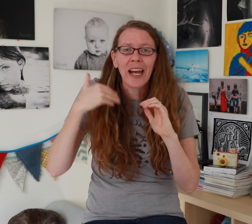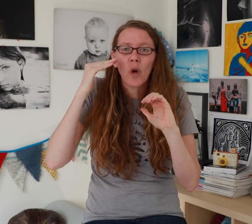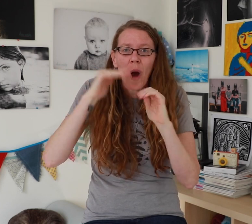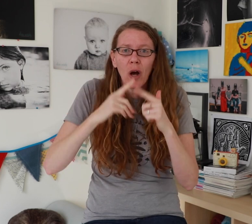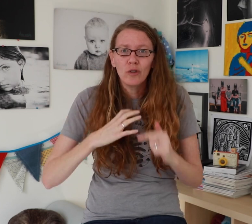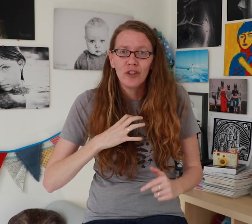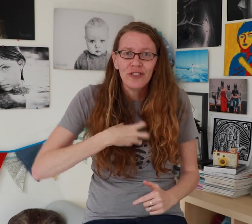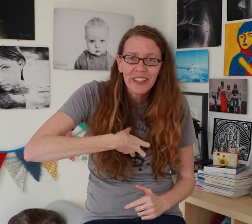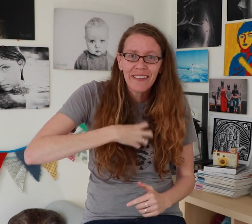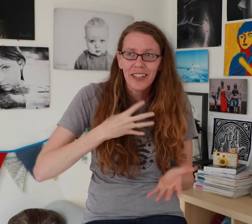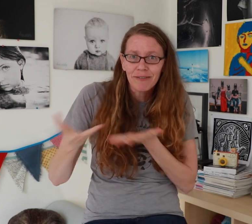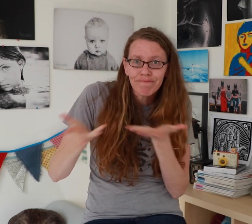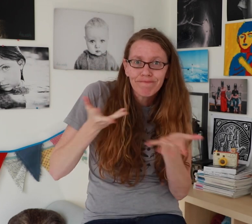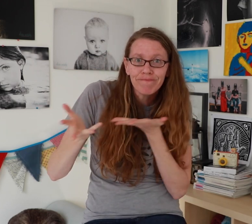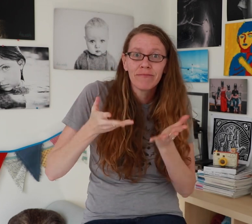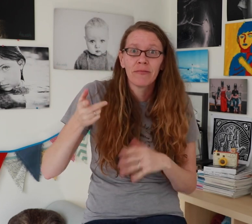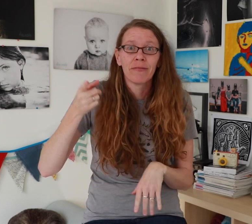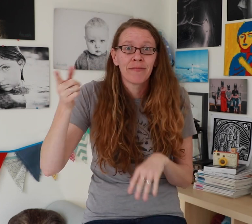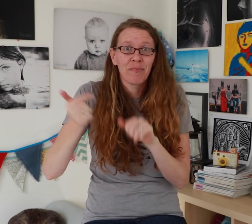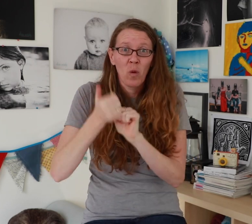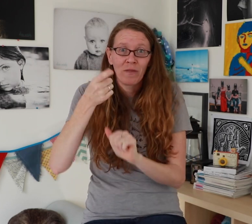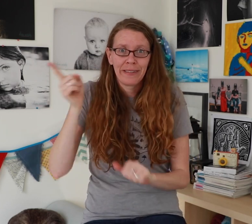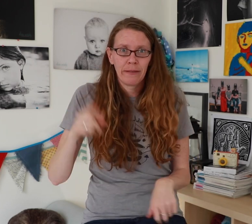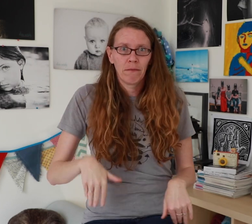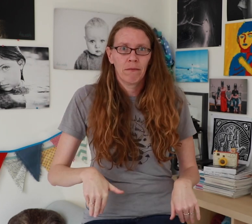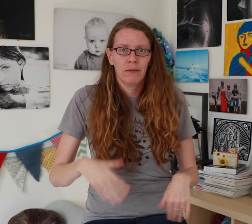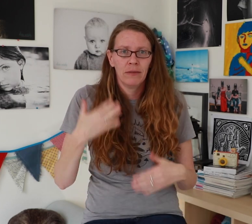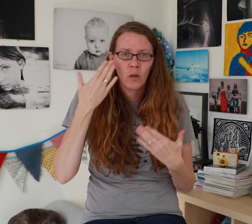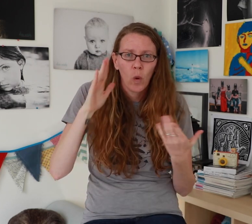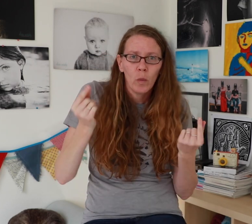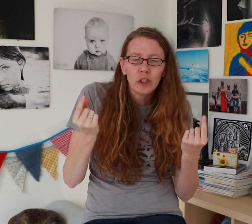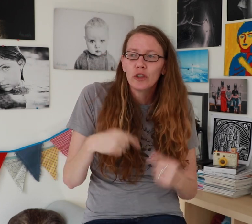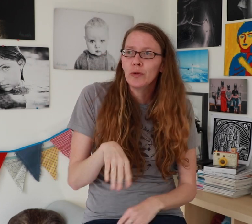and I know how to code-switch because most of them will not know what to do.